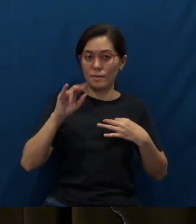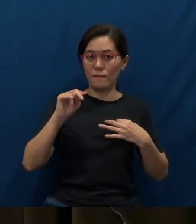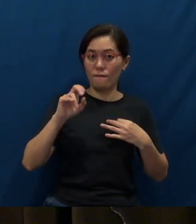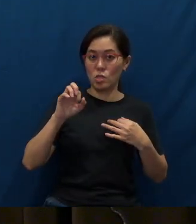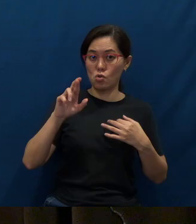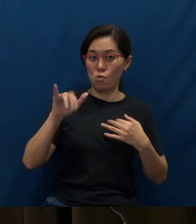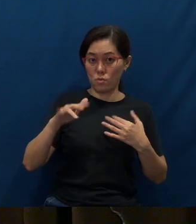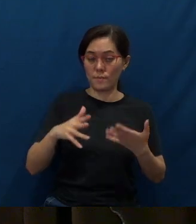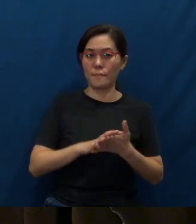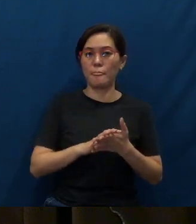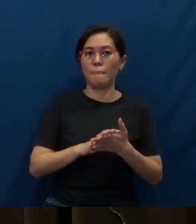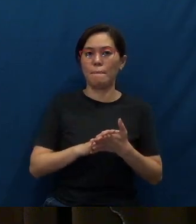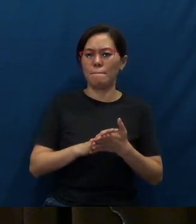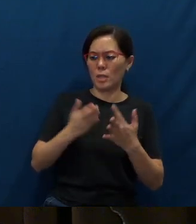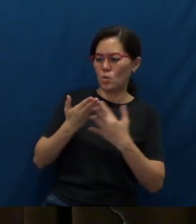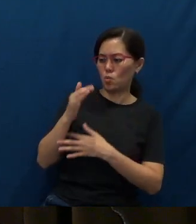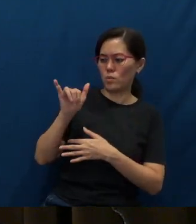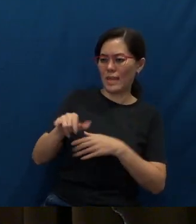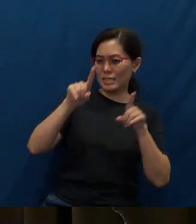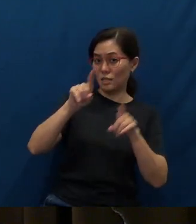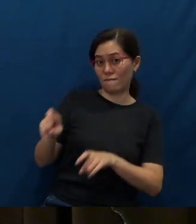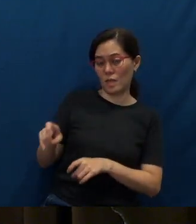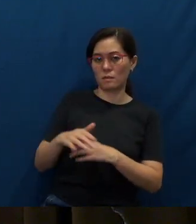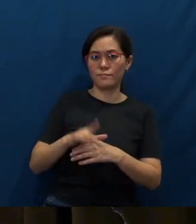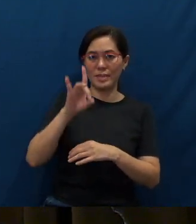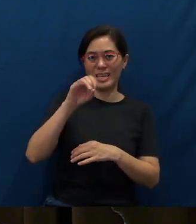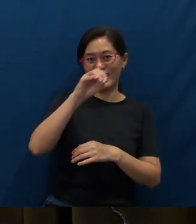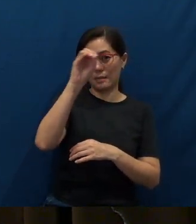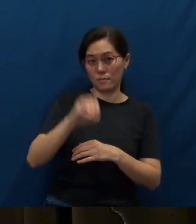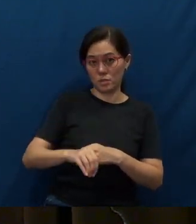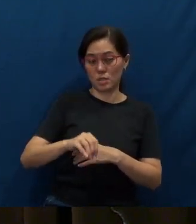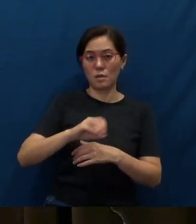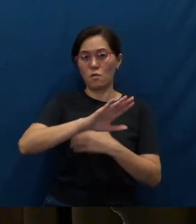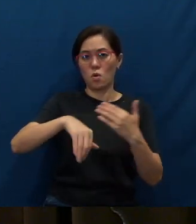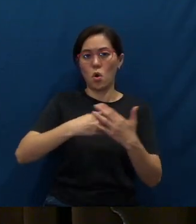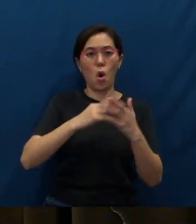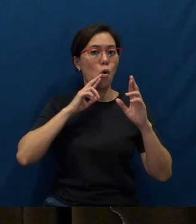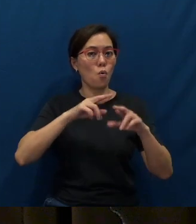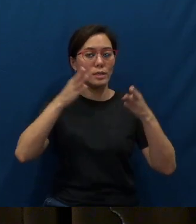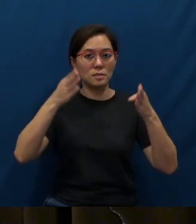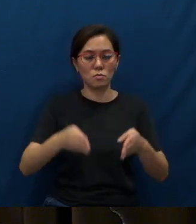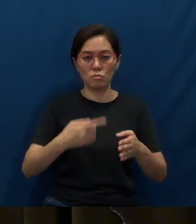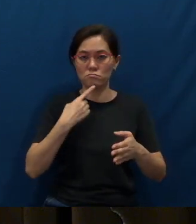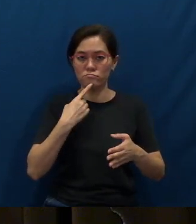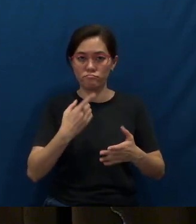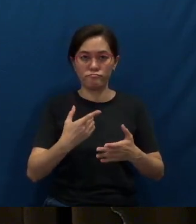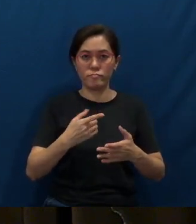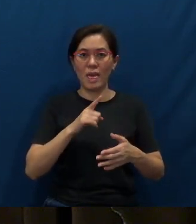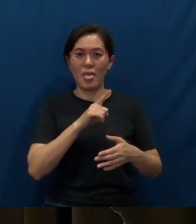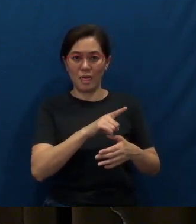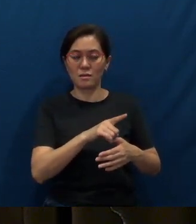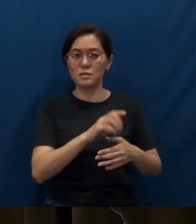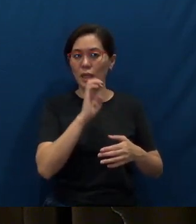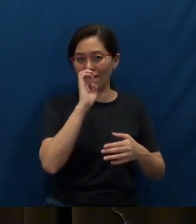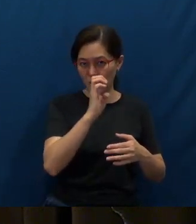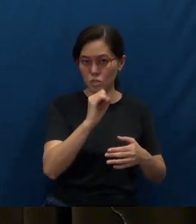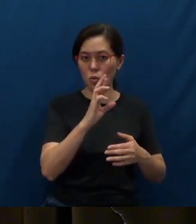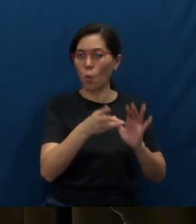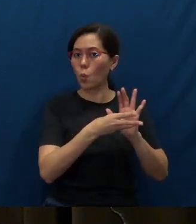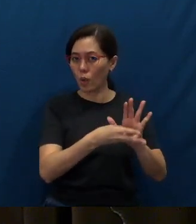Through that survey, 80% of all respondents indicated that they evangelize or they witness